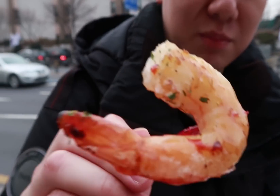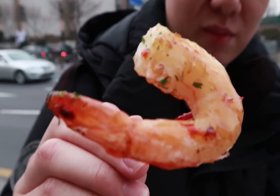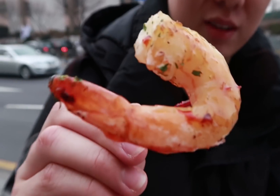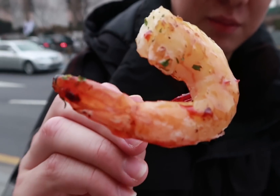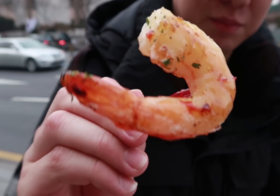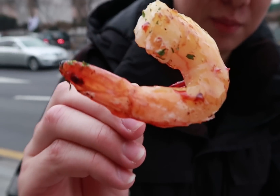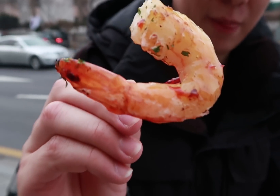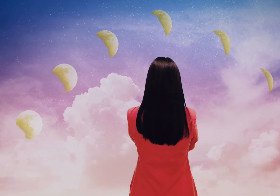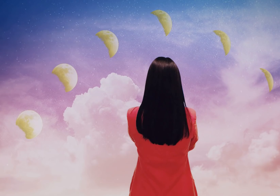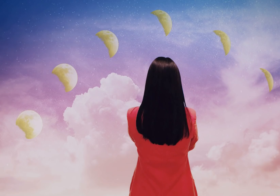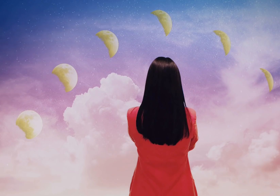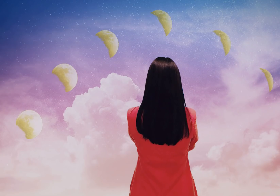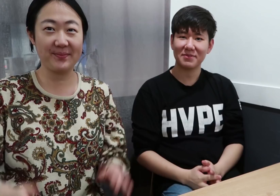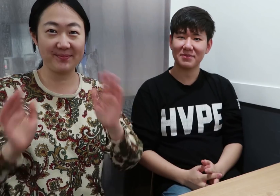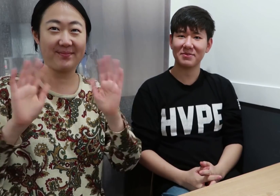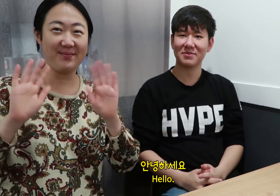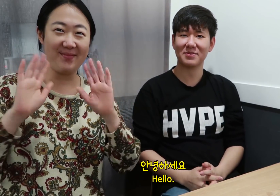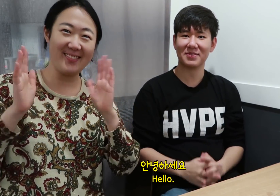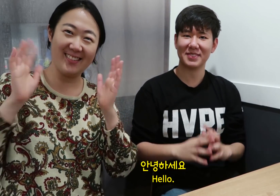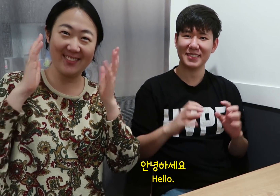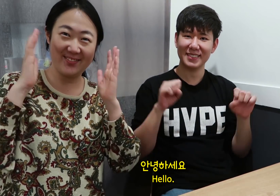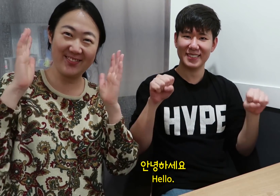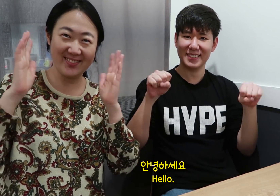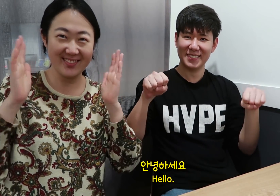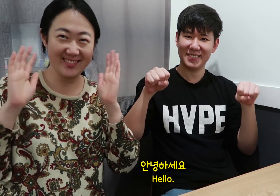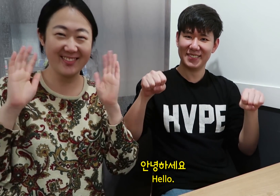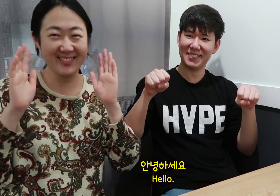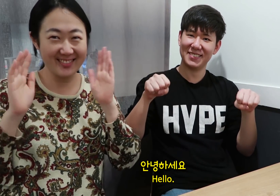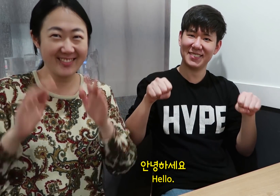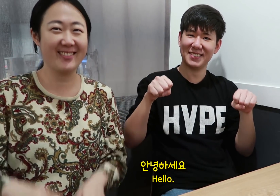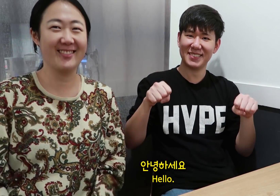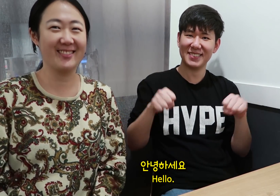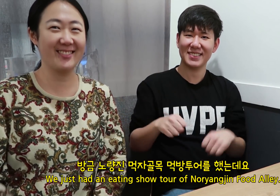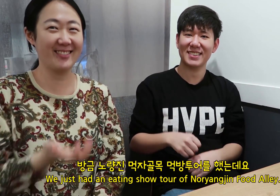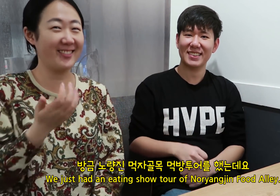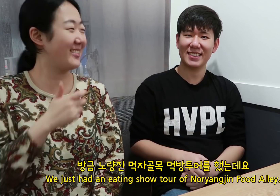Hello~